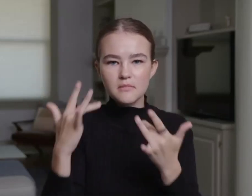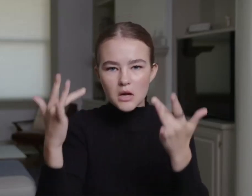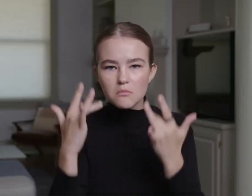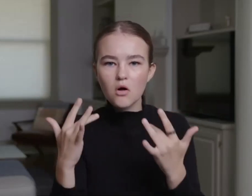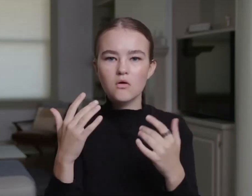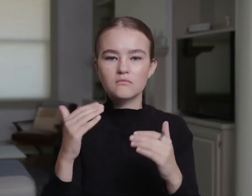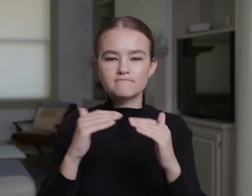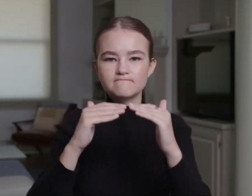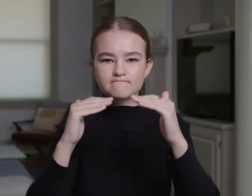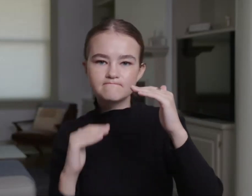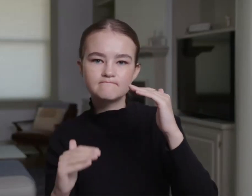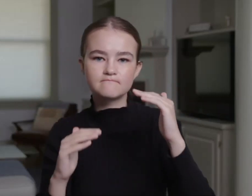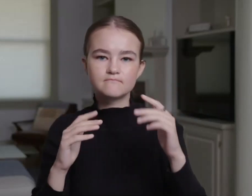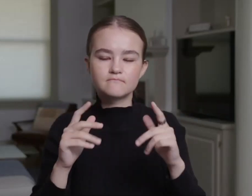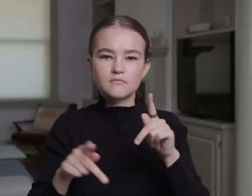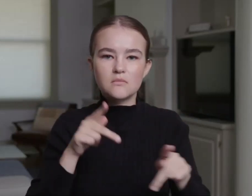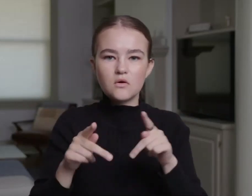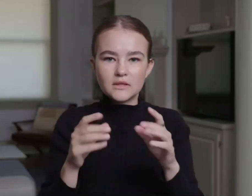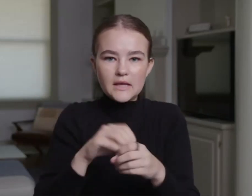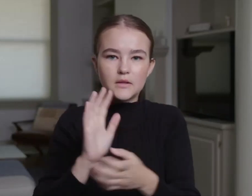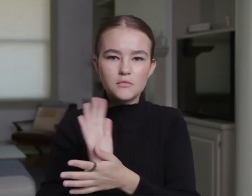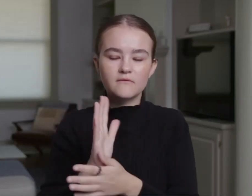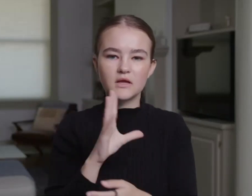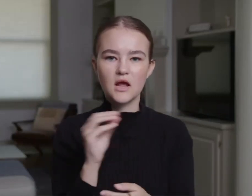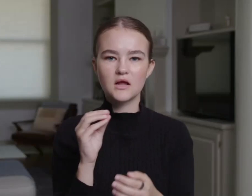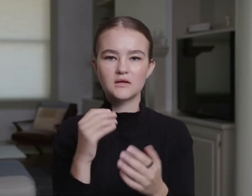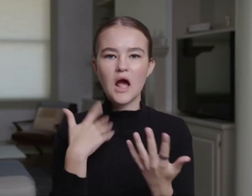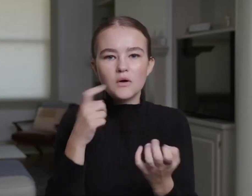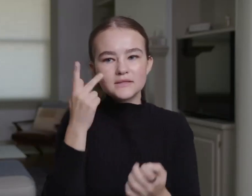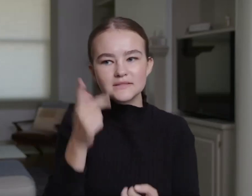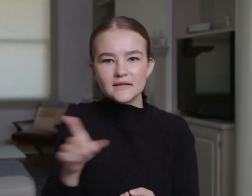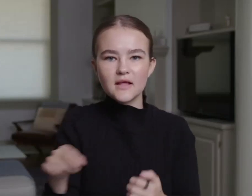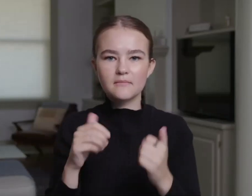as sympathetic or less than and more emphasis on characters